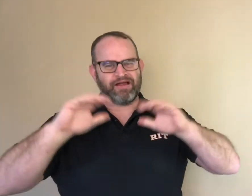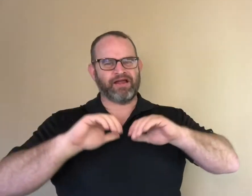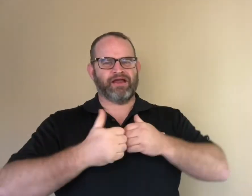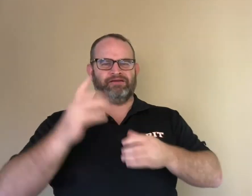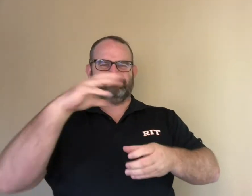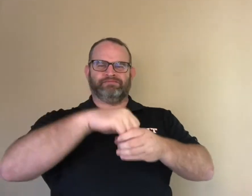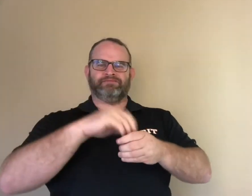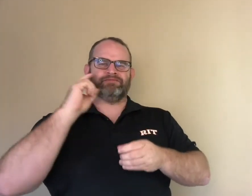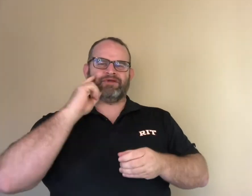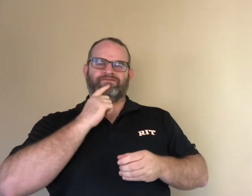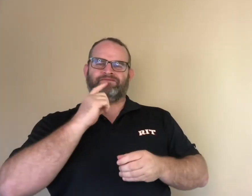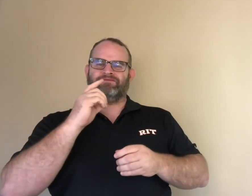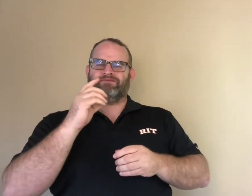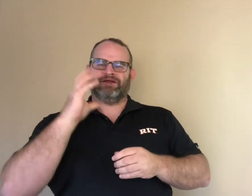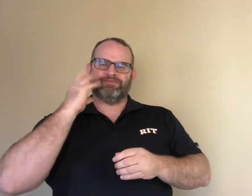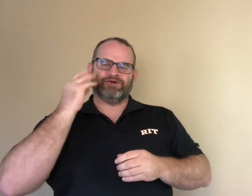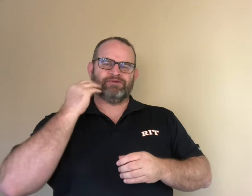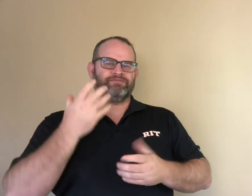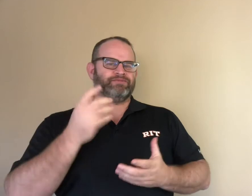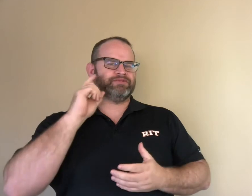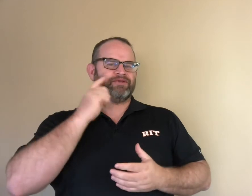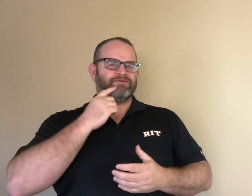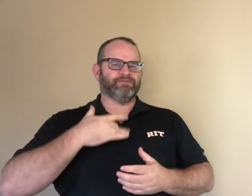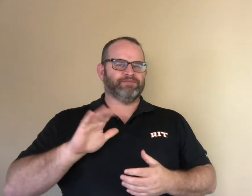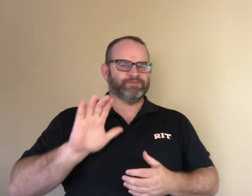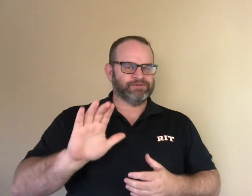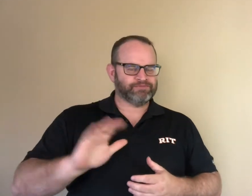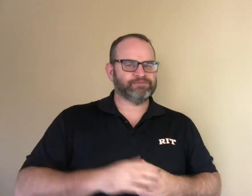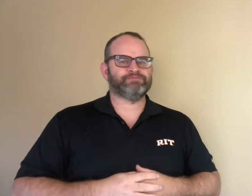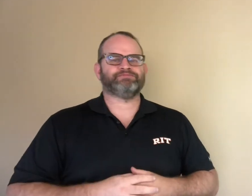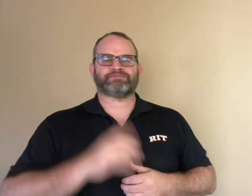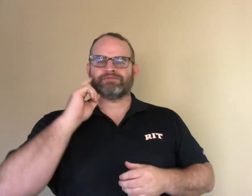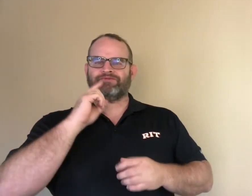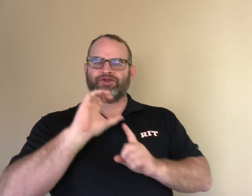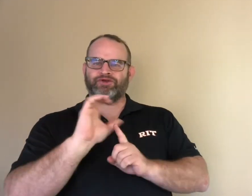such as deaf tendencies and deaf cultures.